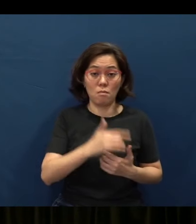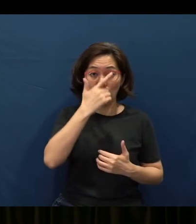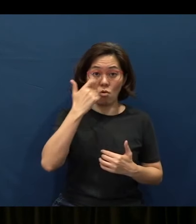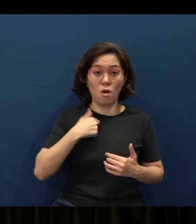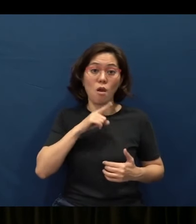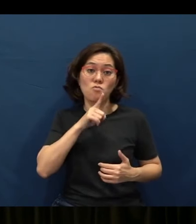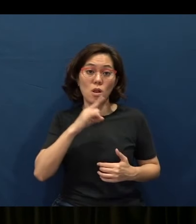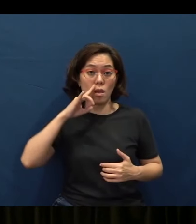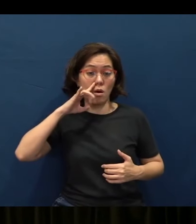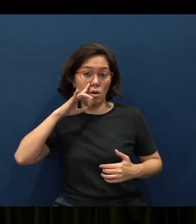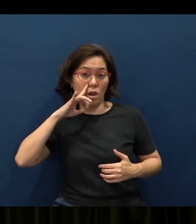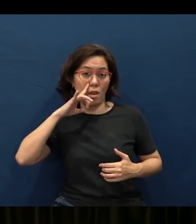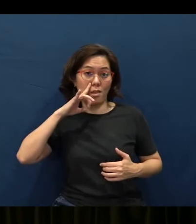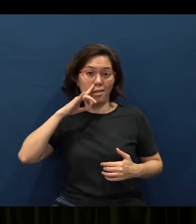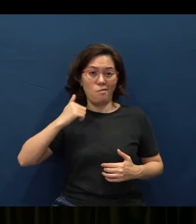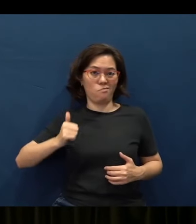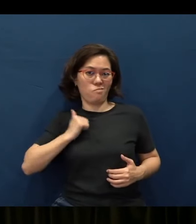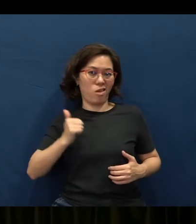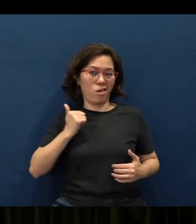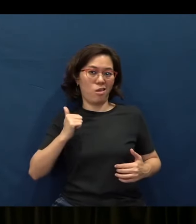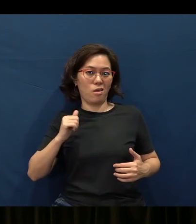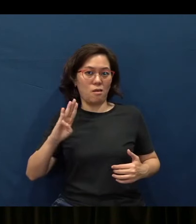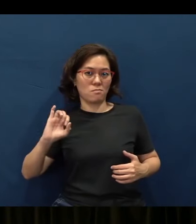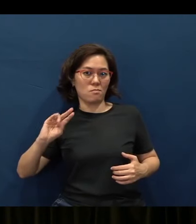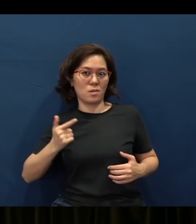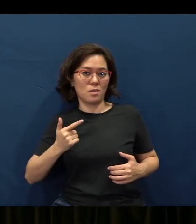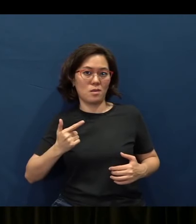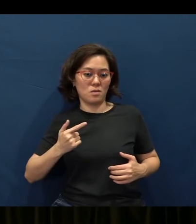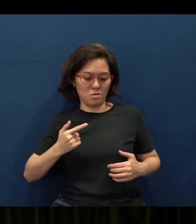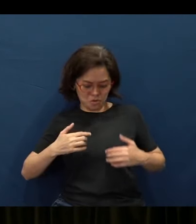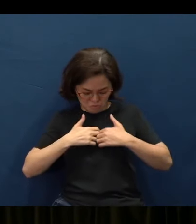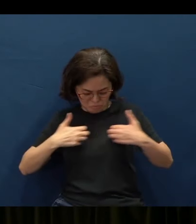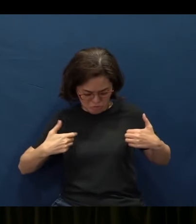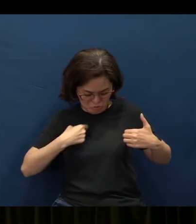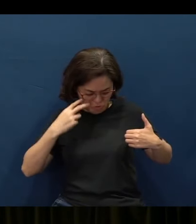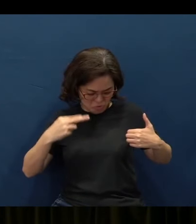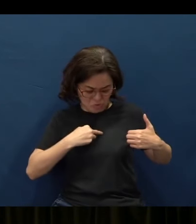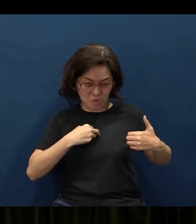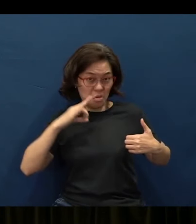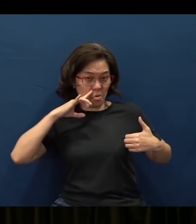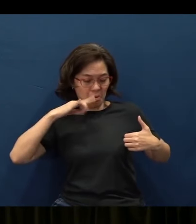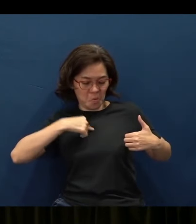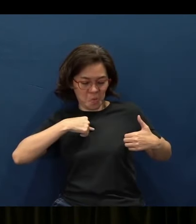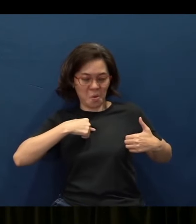a Hokkien Beng (pejorative term to describe a lower-class youth in Singapore) (If you cut into my brain and look into my thoughts), inside it’s all in Hokkien, okay?